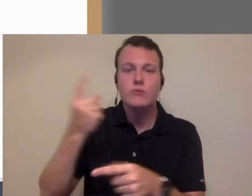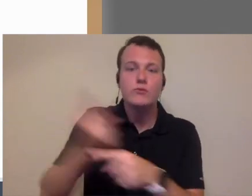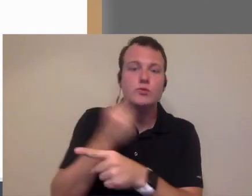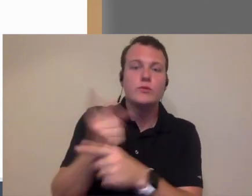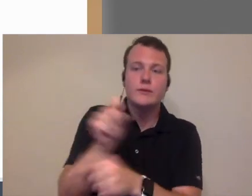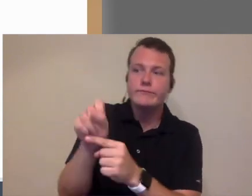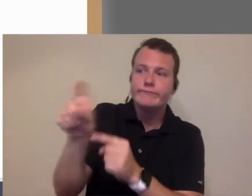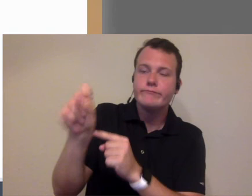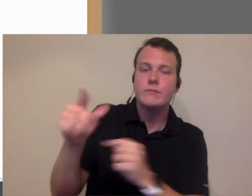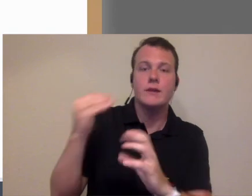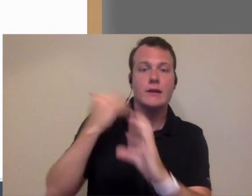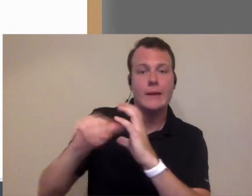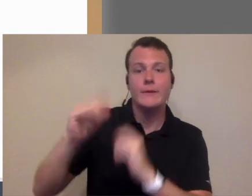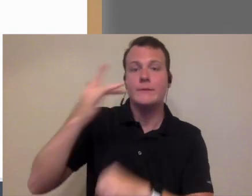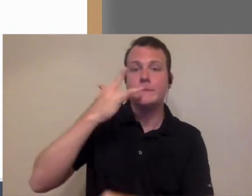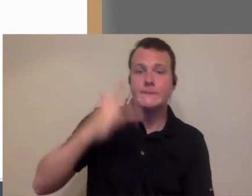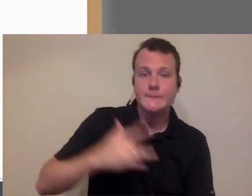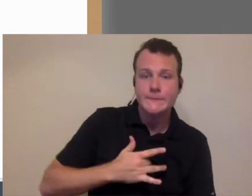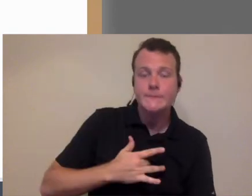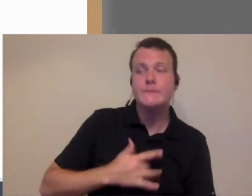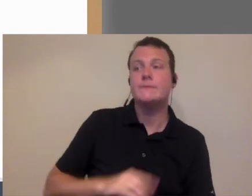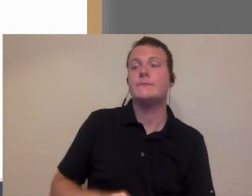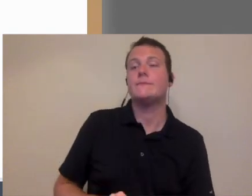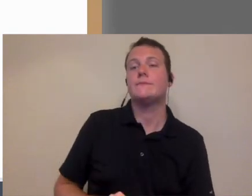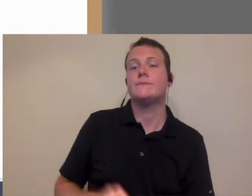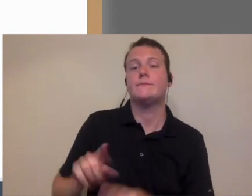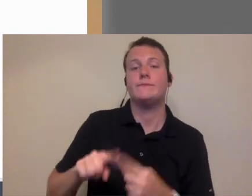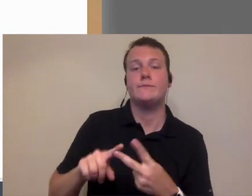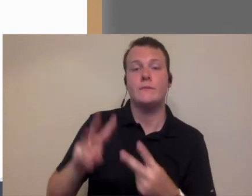out to patients right sending emails up for their birthday sending them out for